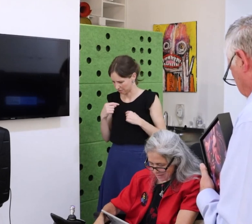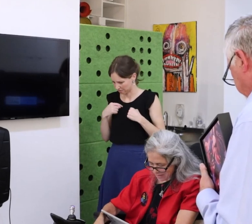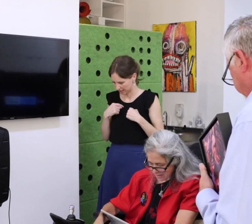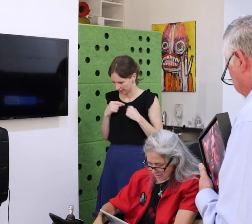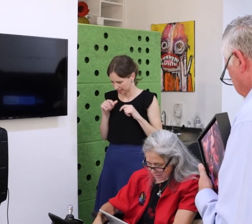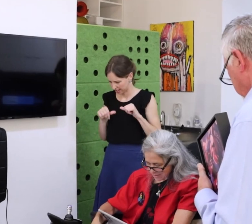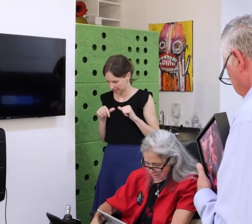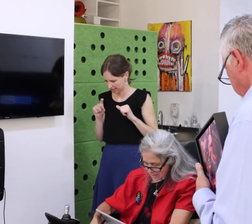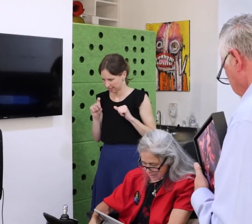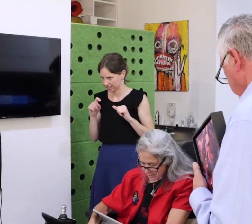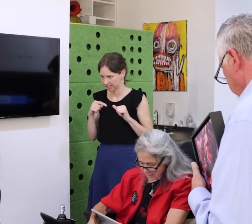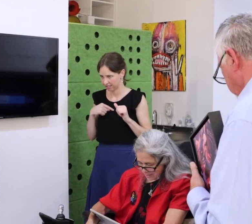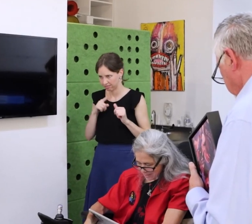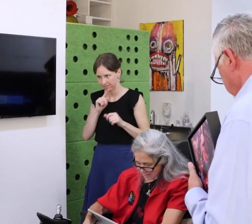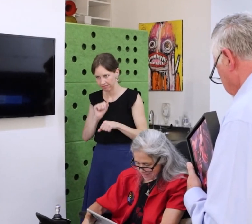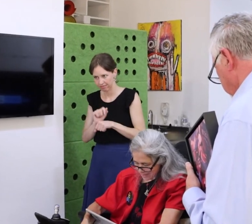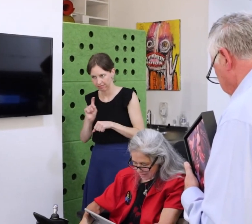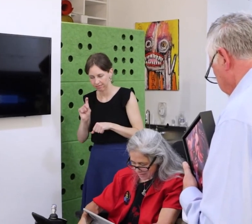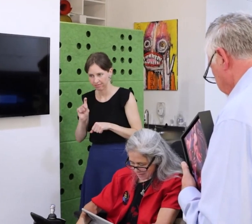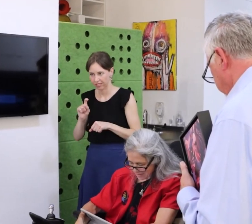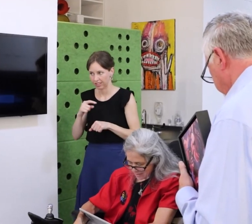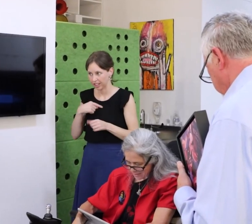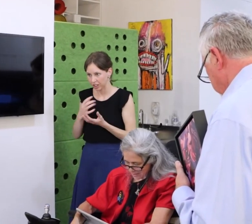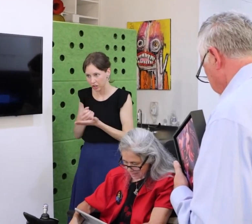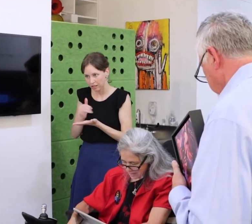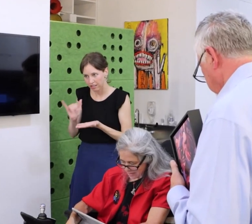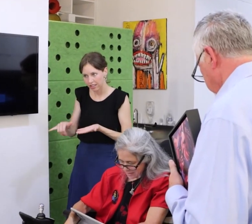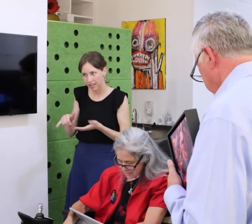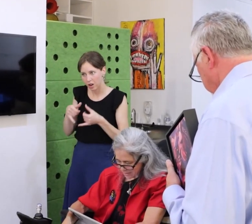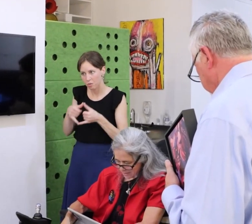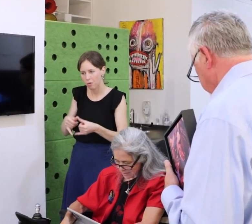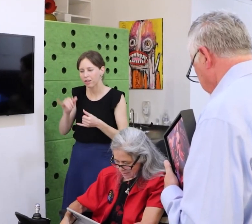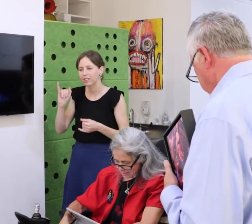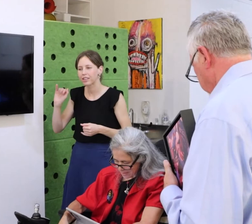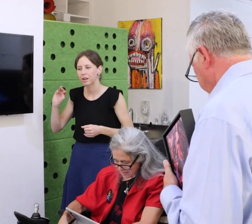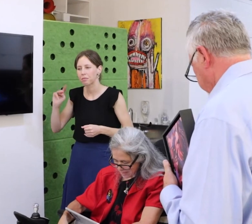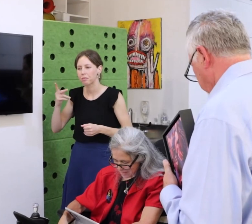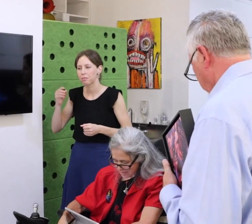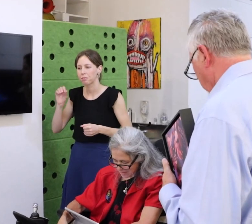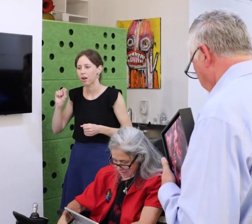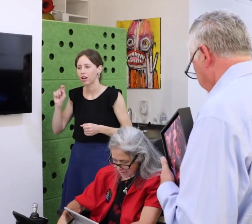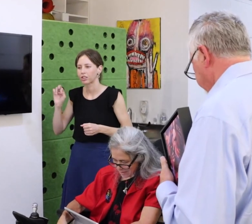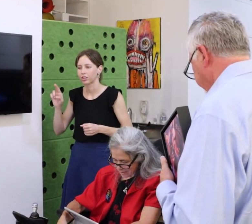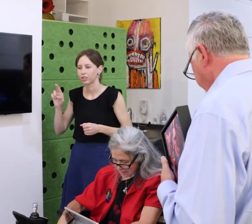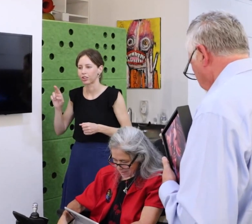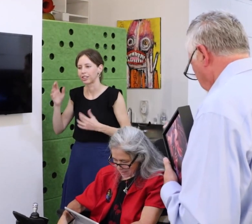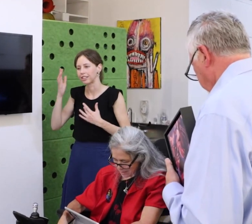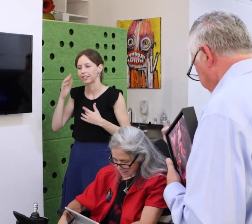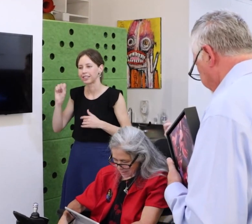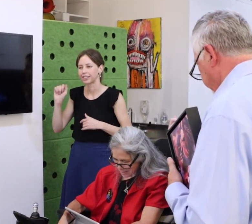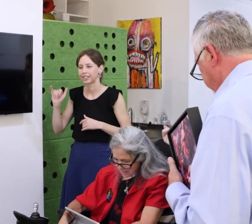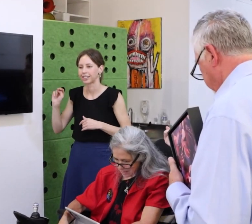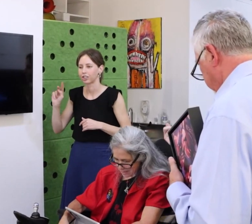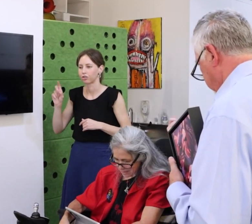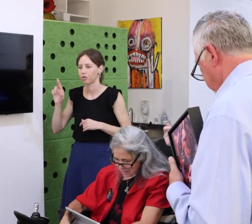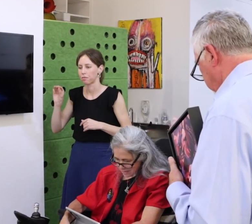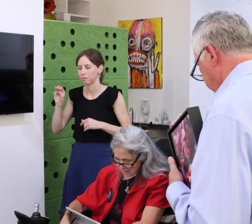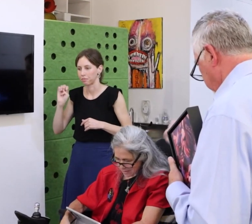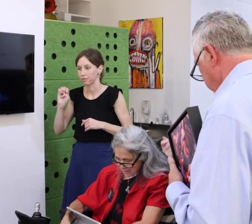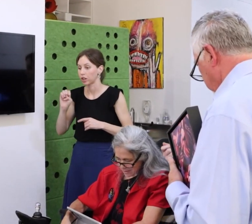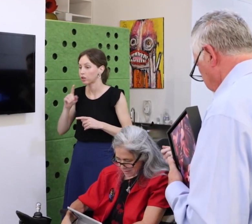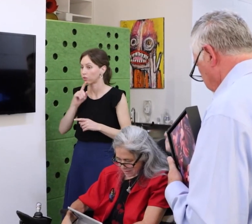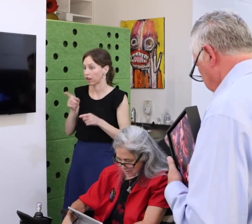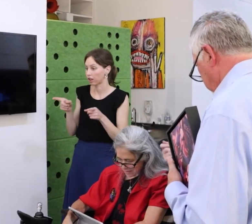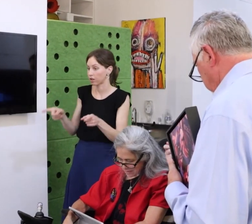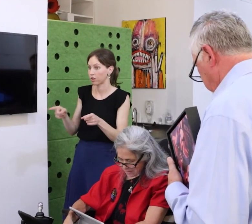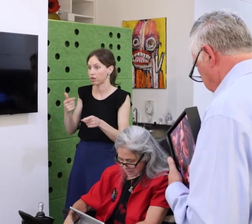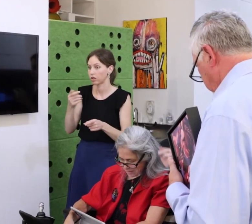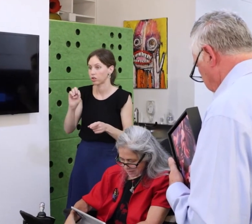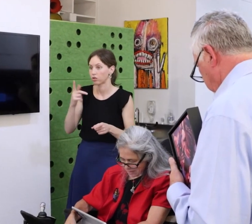We lose when we value people by raw productivity and their